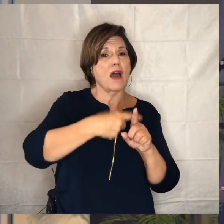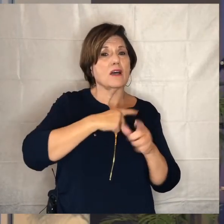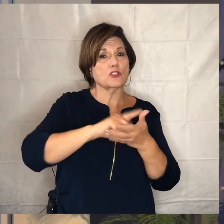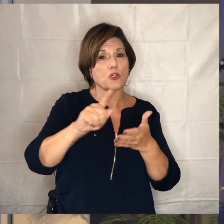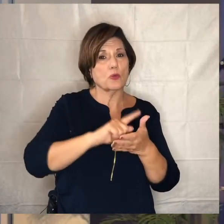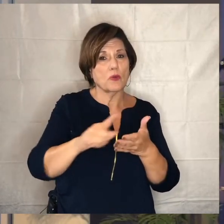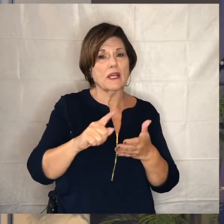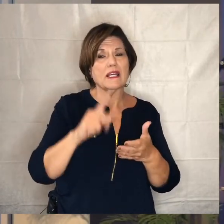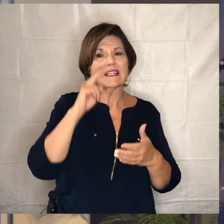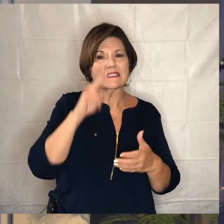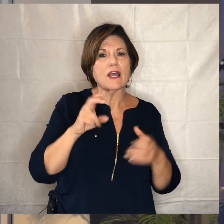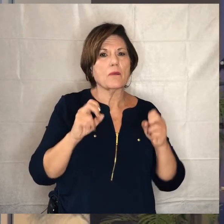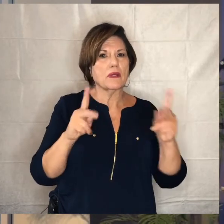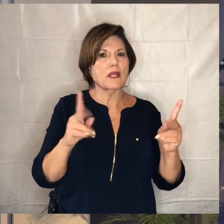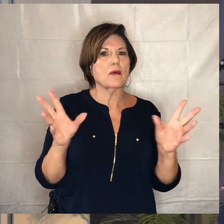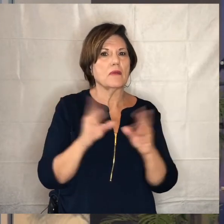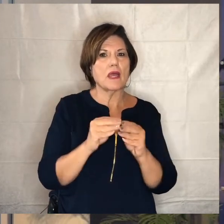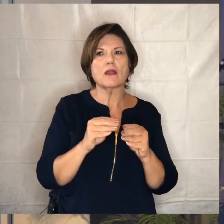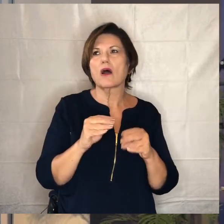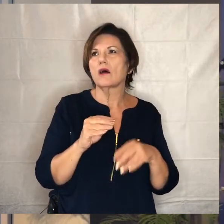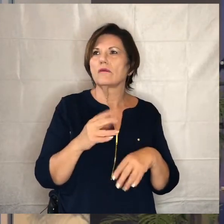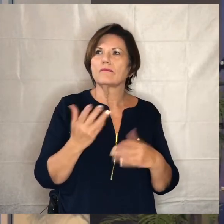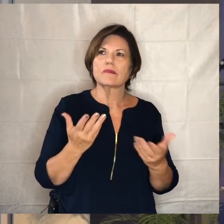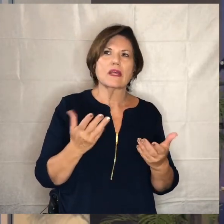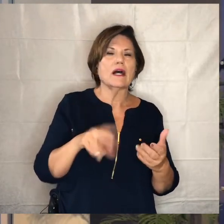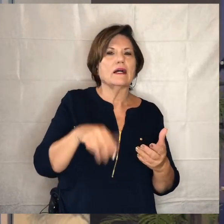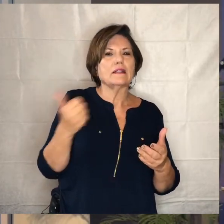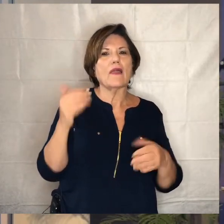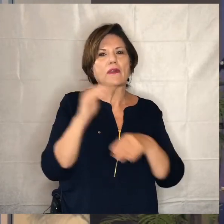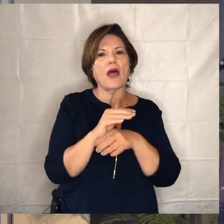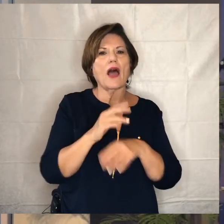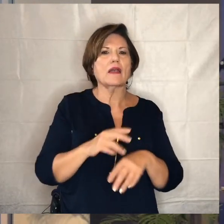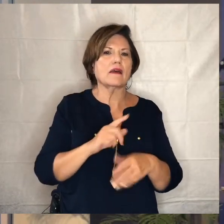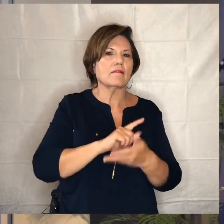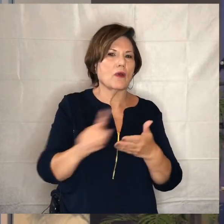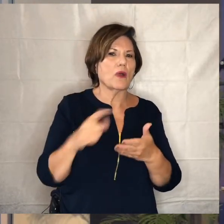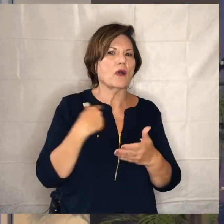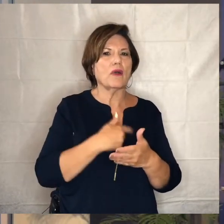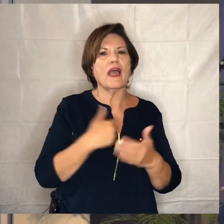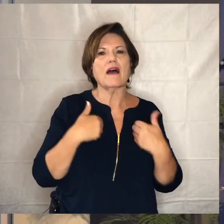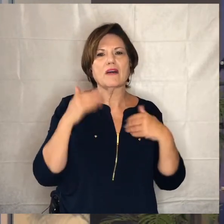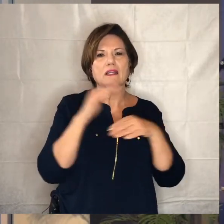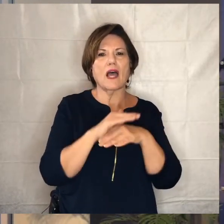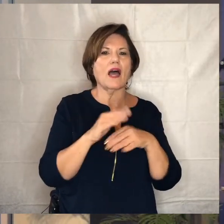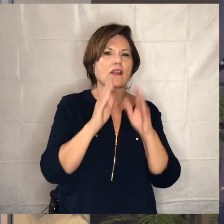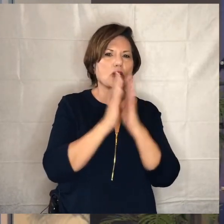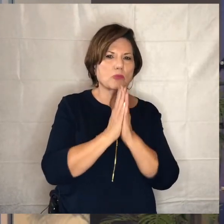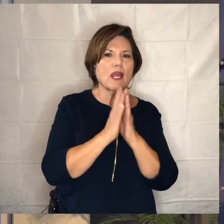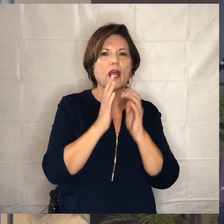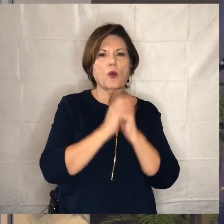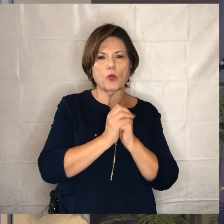for us to gather maybe on a week night maybe on another night of the week where we might have a night of prayer we might have a night of worship